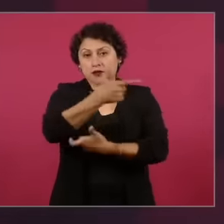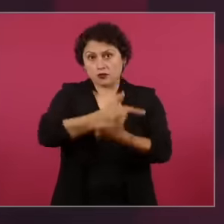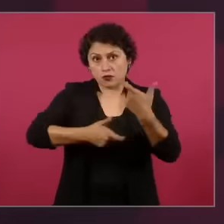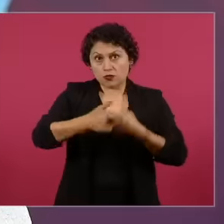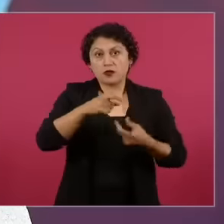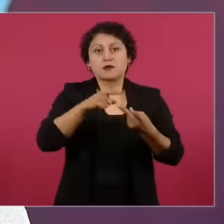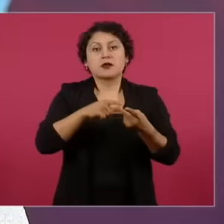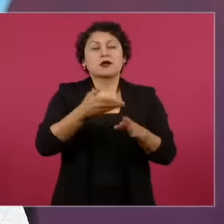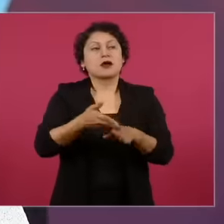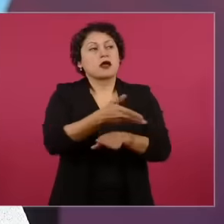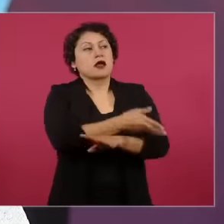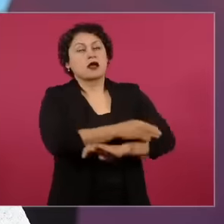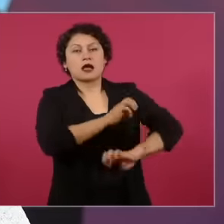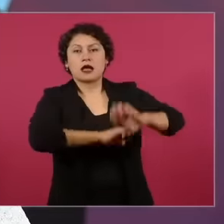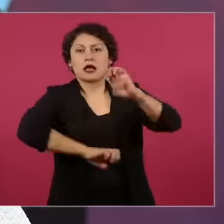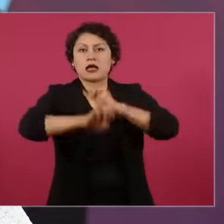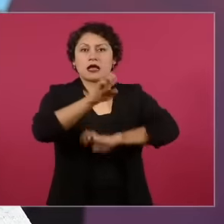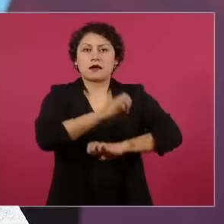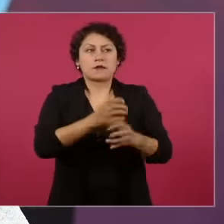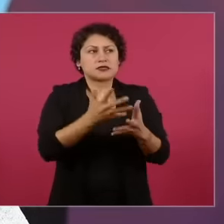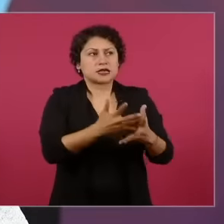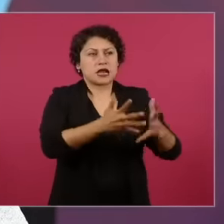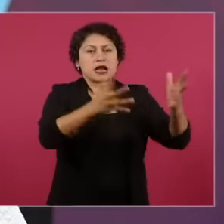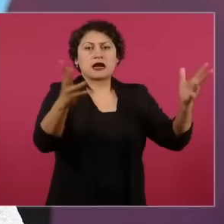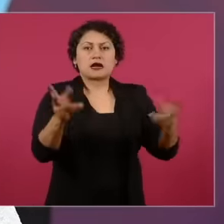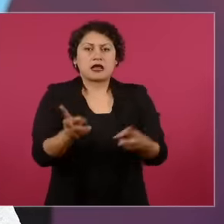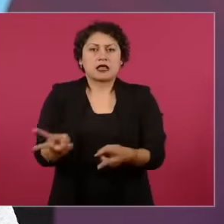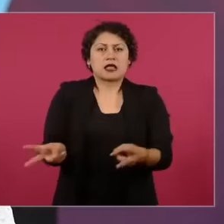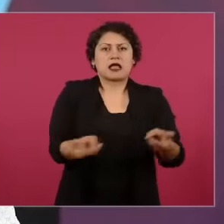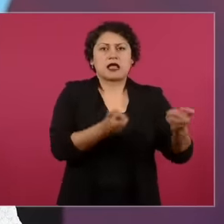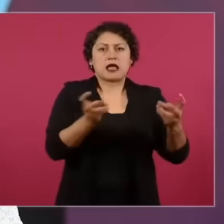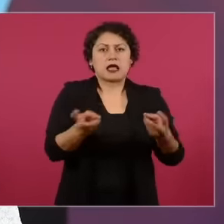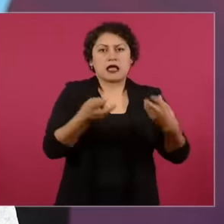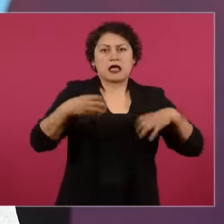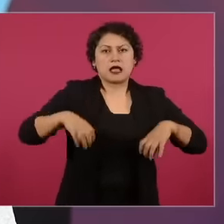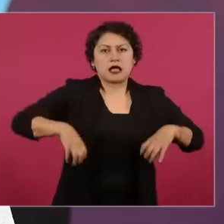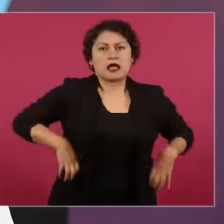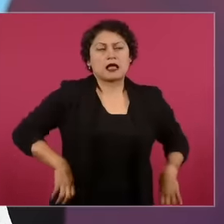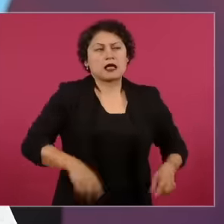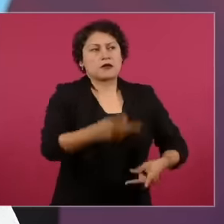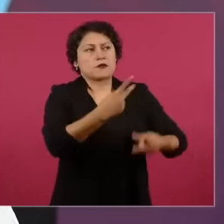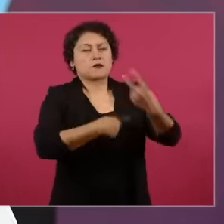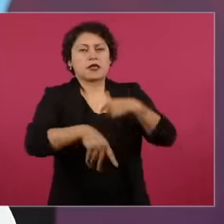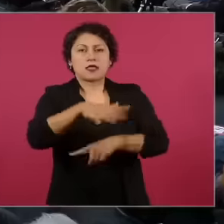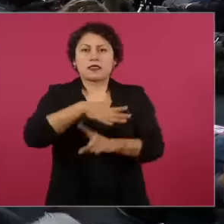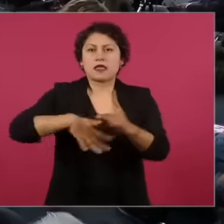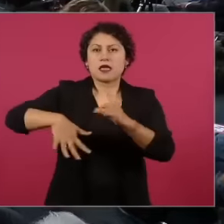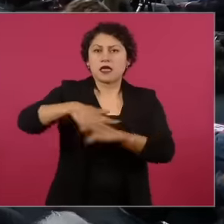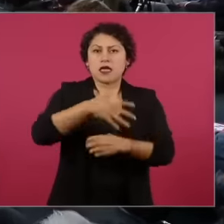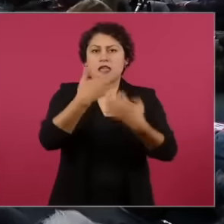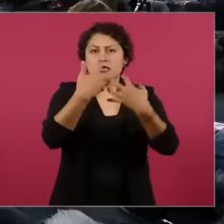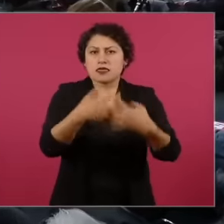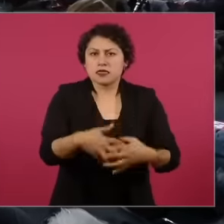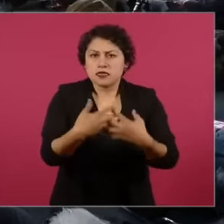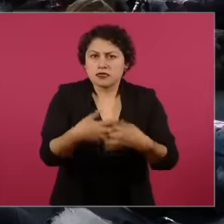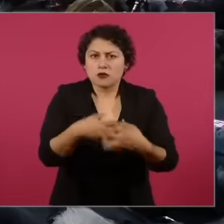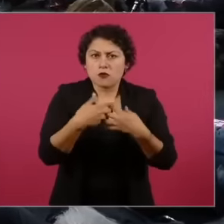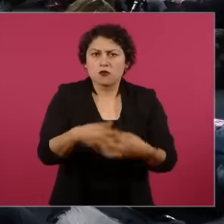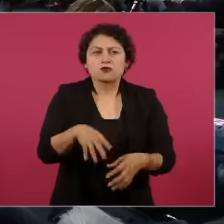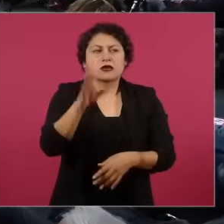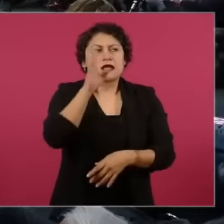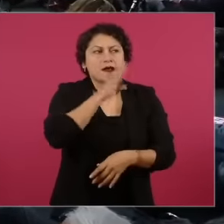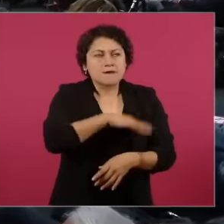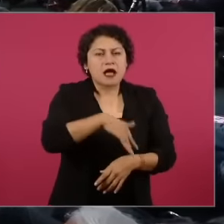large corporations, the murderous contamination of the criminal industry, the appropriation of